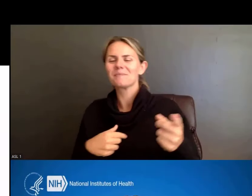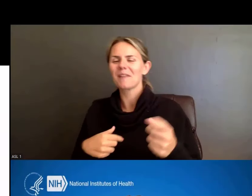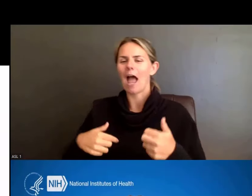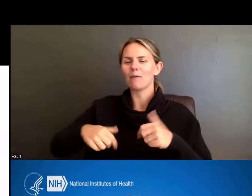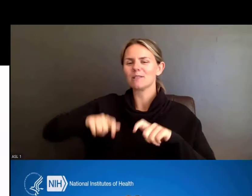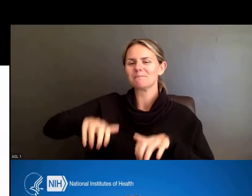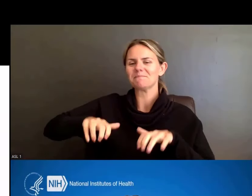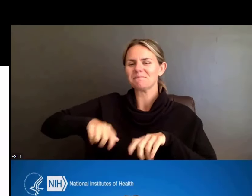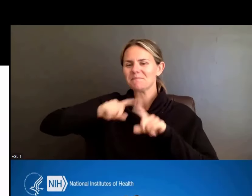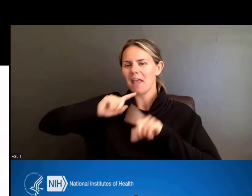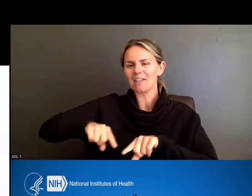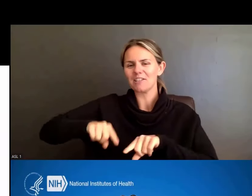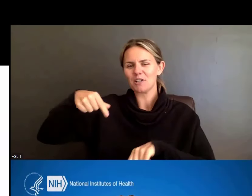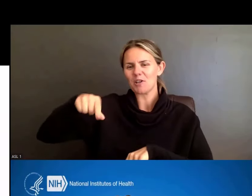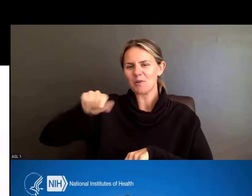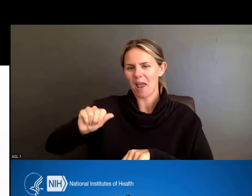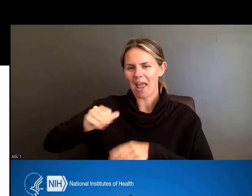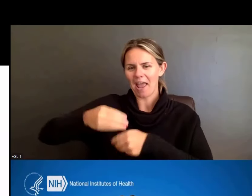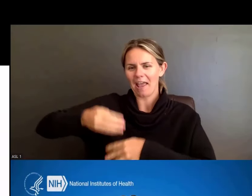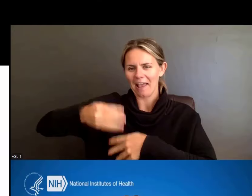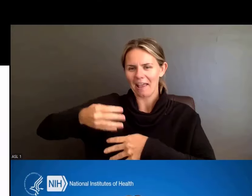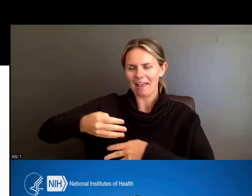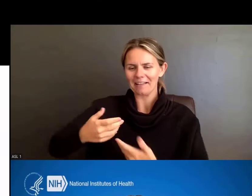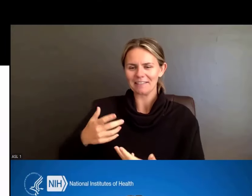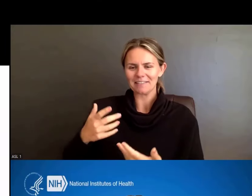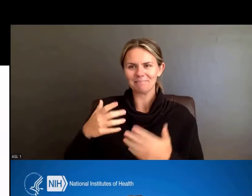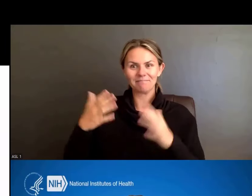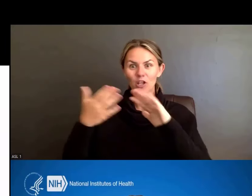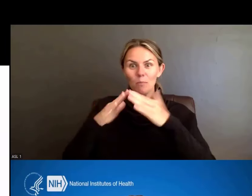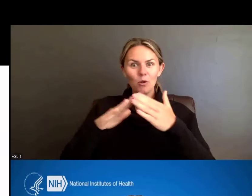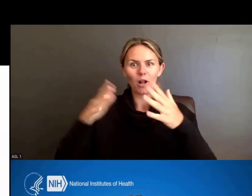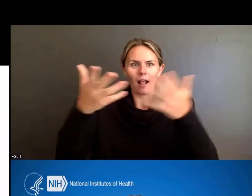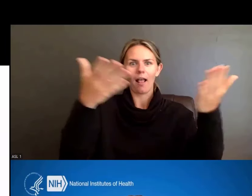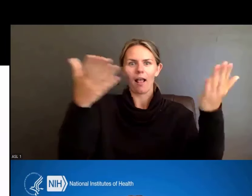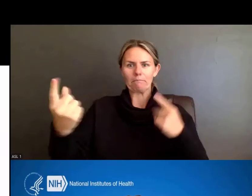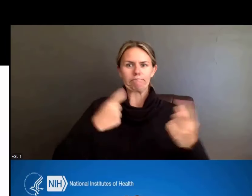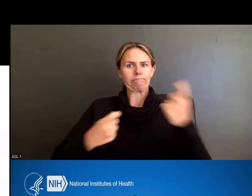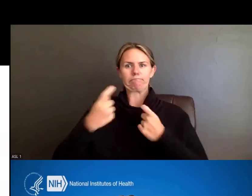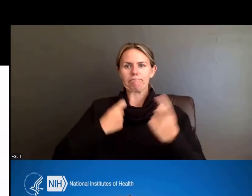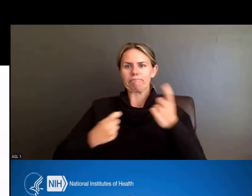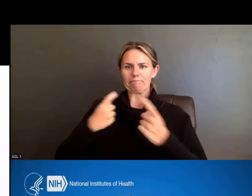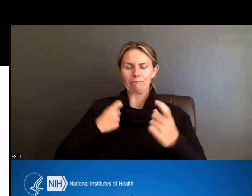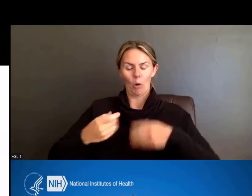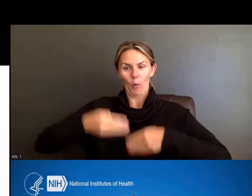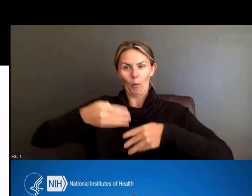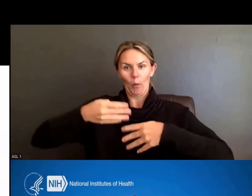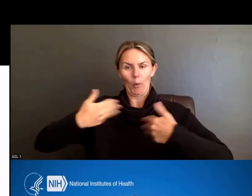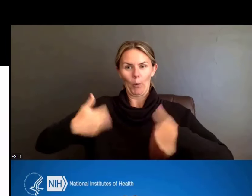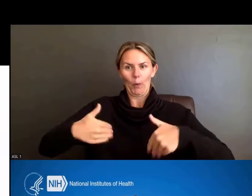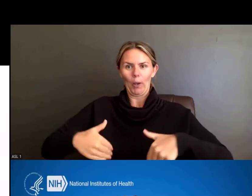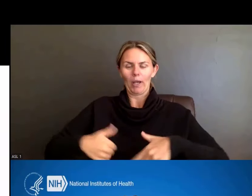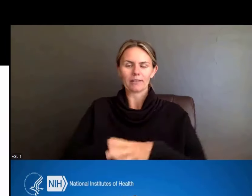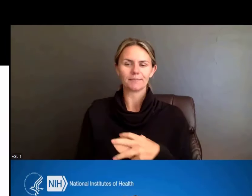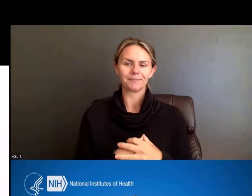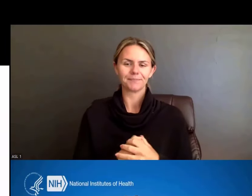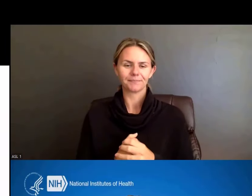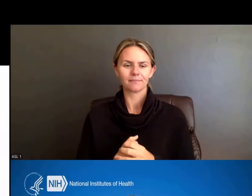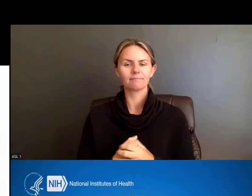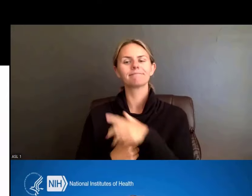some of the questions from the community -- Dr. Kenneth Gibbs: Thank you. Dr. Ericka Boone: -- because they're coming in fast and furious. So, as Dr. Gibbs indicated,